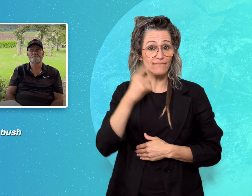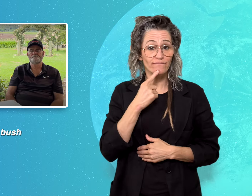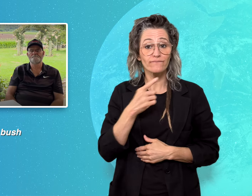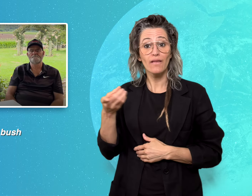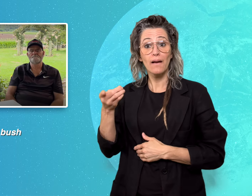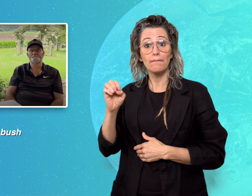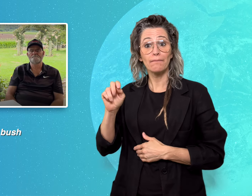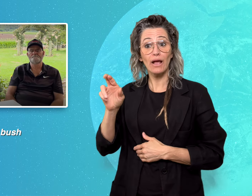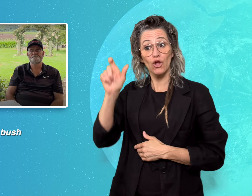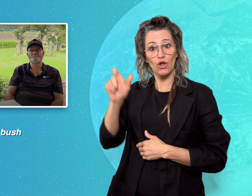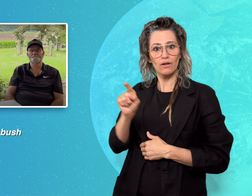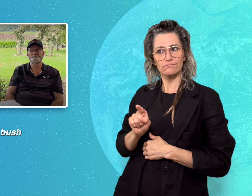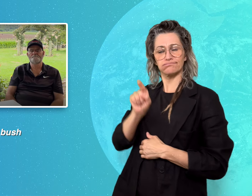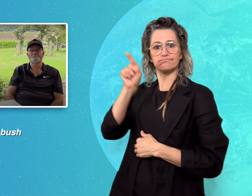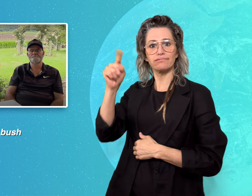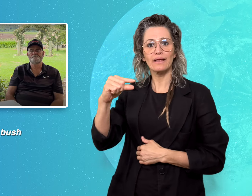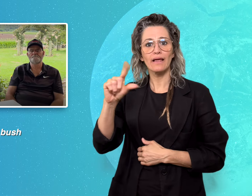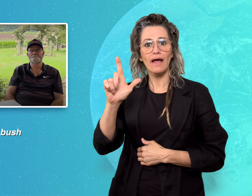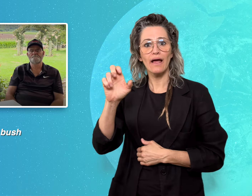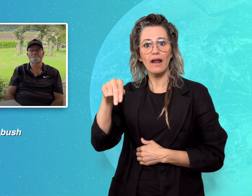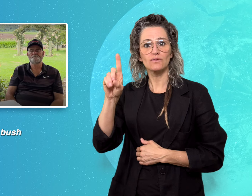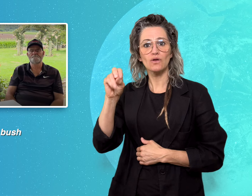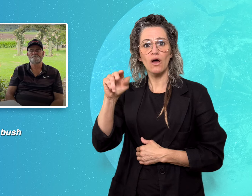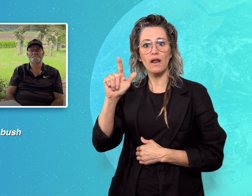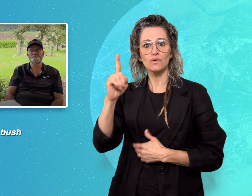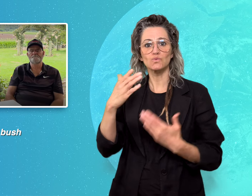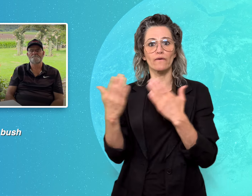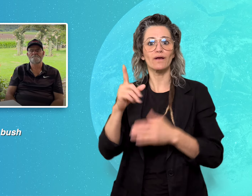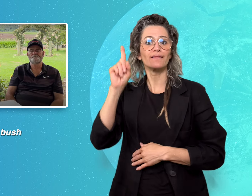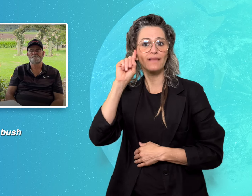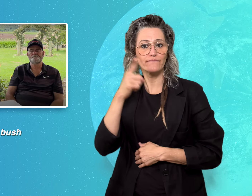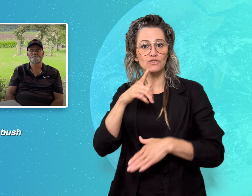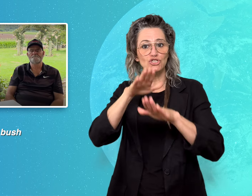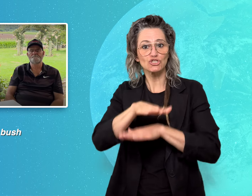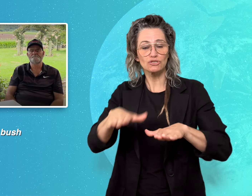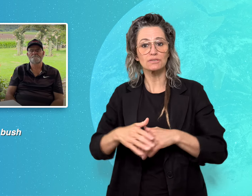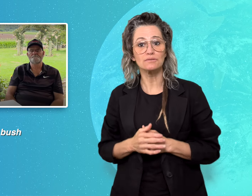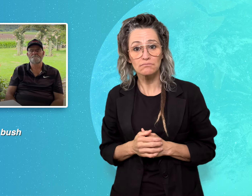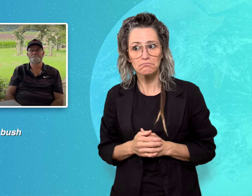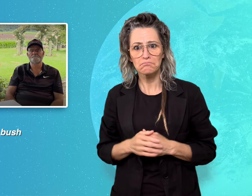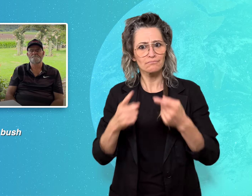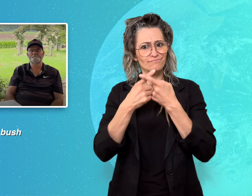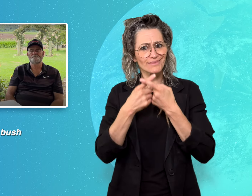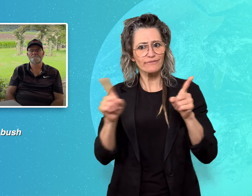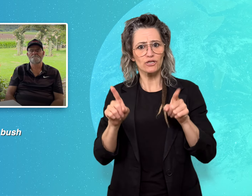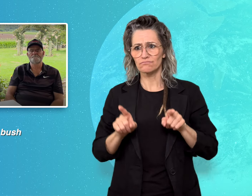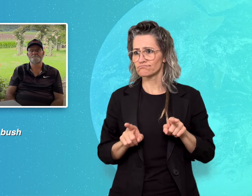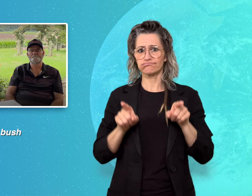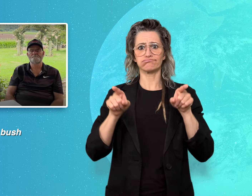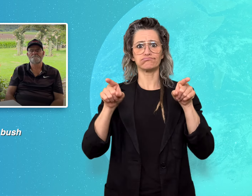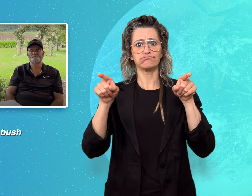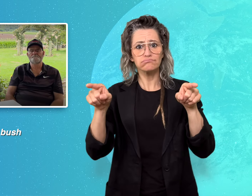to Glendonald School for Deaf Children. Despite the geographic